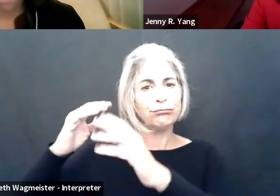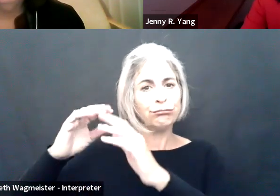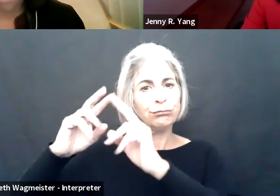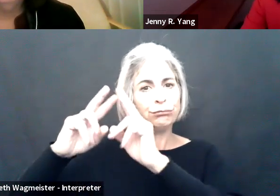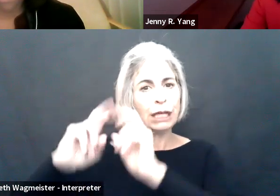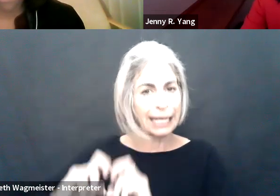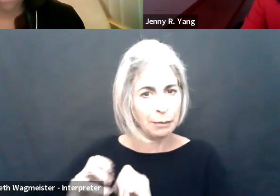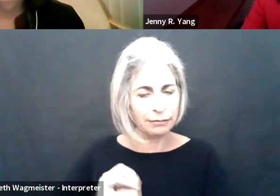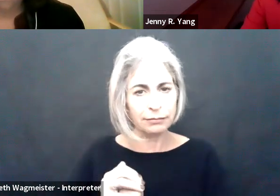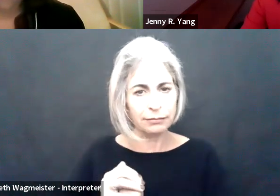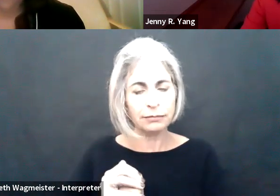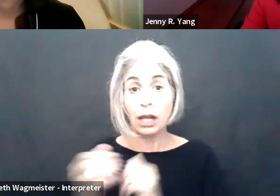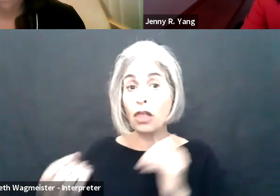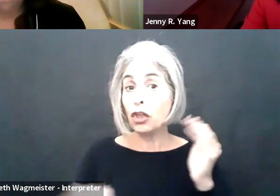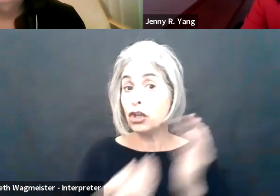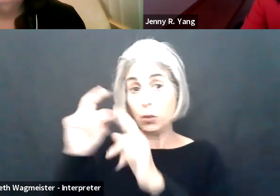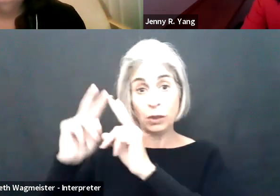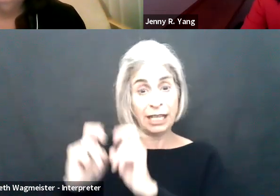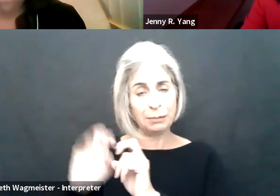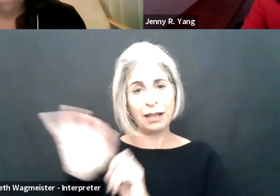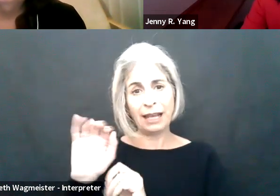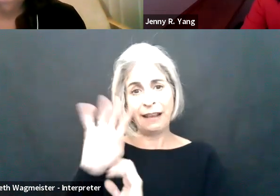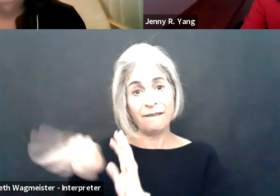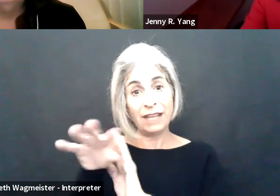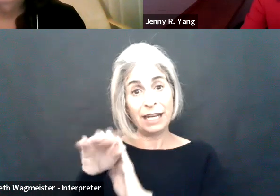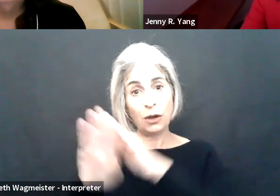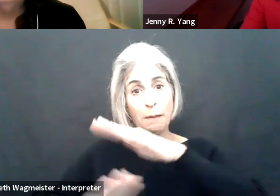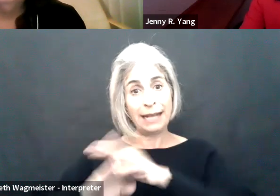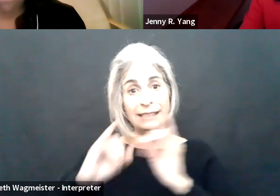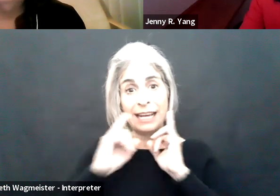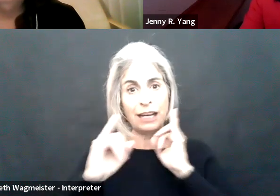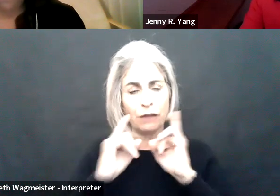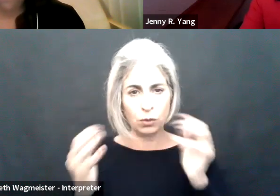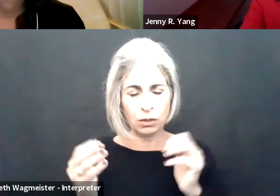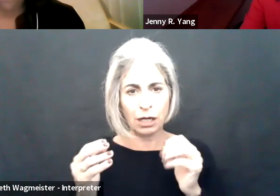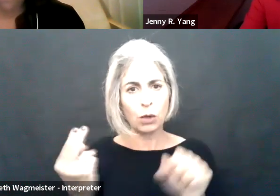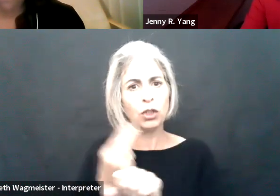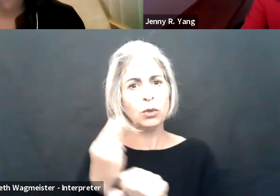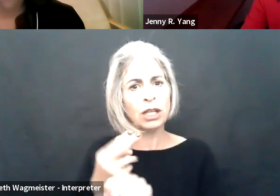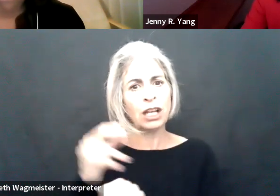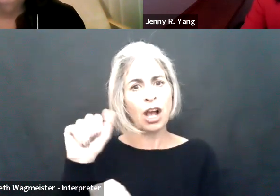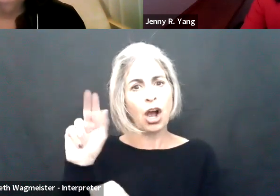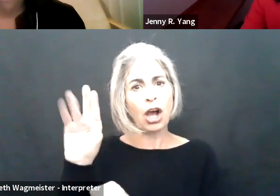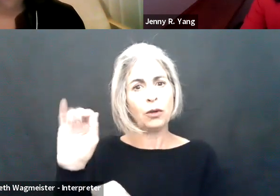of the newer algorithmic or artificial intelligence power tech hiring assessments. Many of these new assessments such as